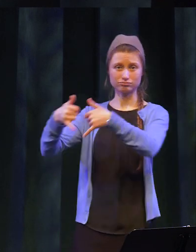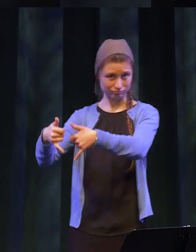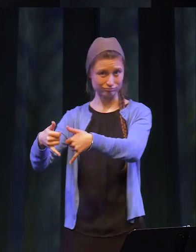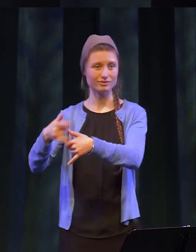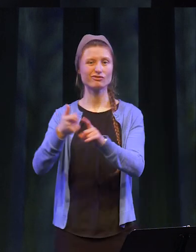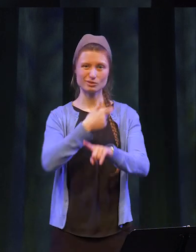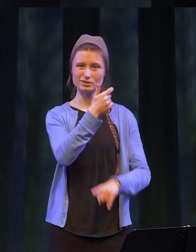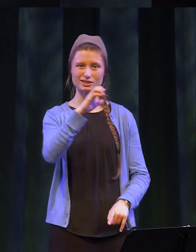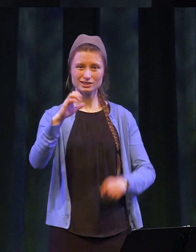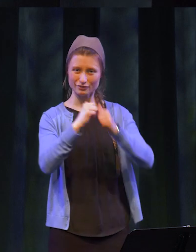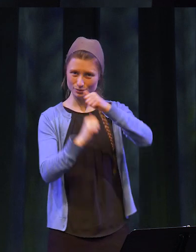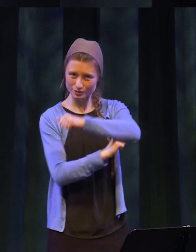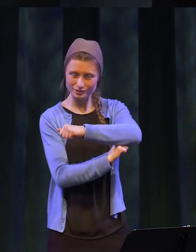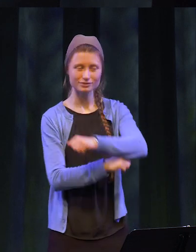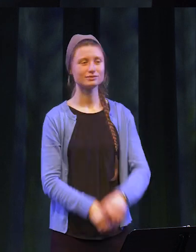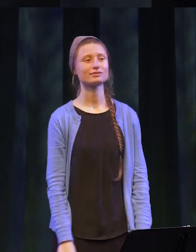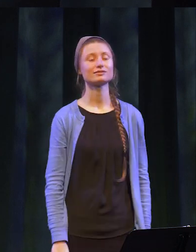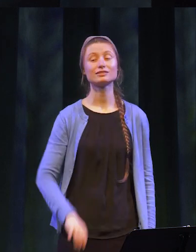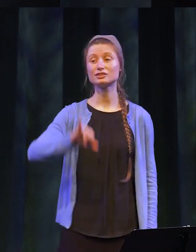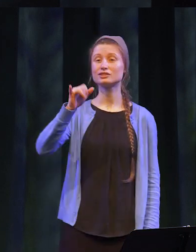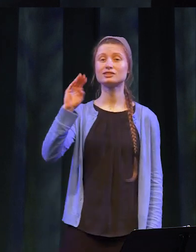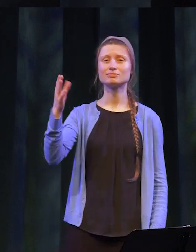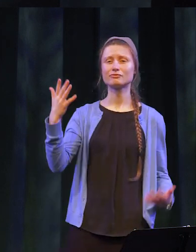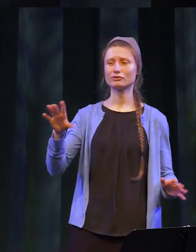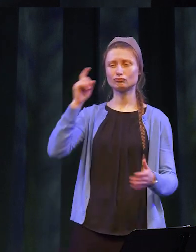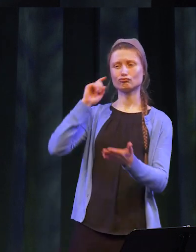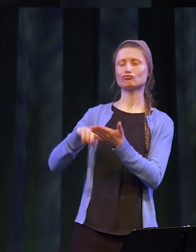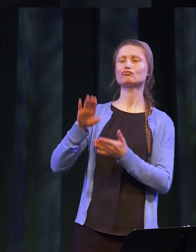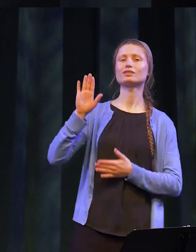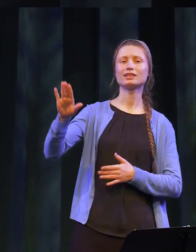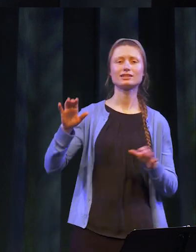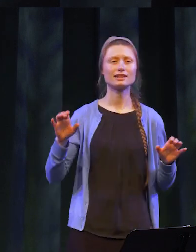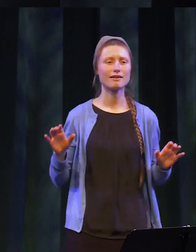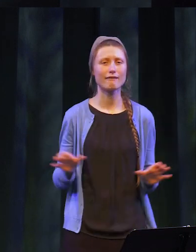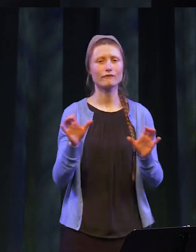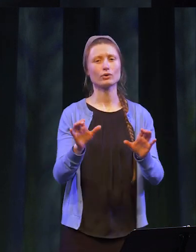Community College Foundation and has been recognized for his efforts by other regional